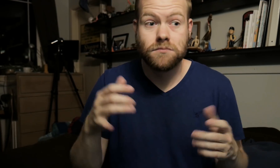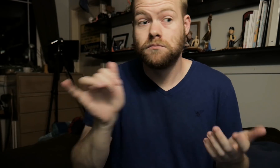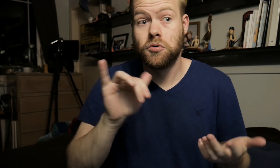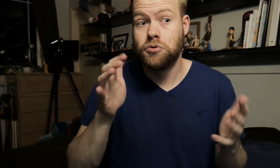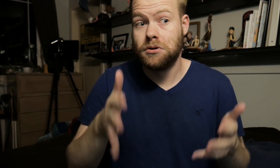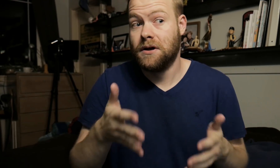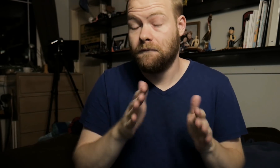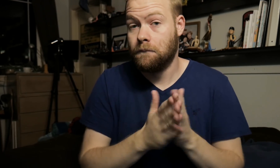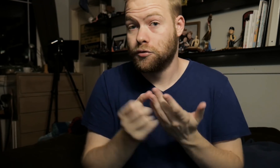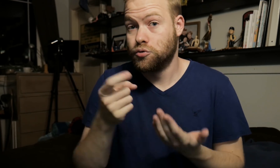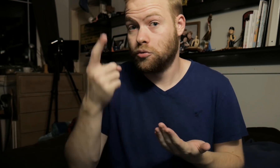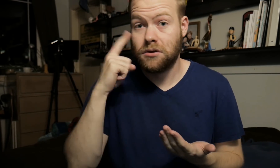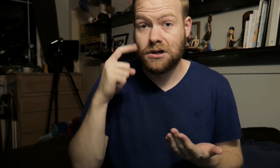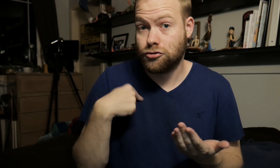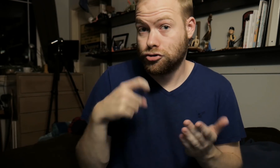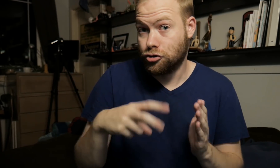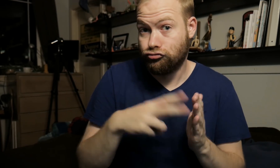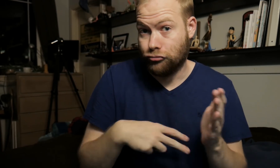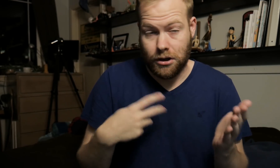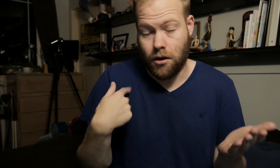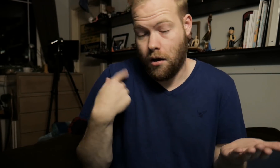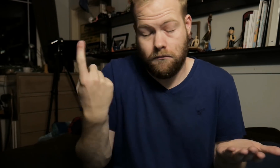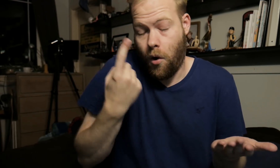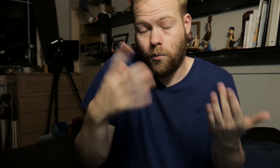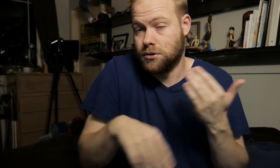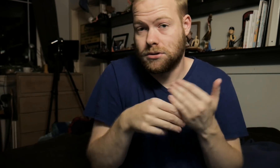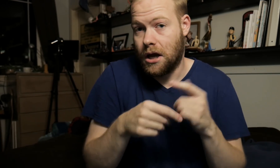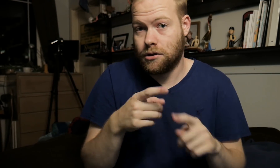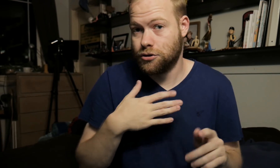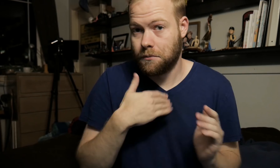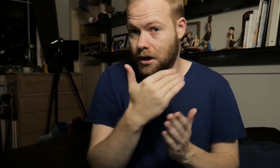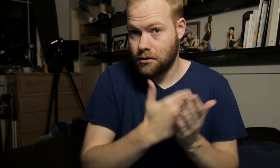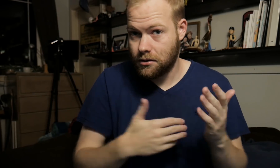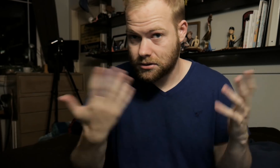Also, leave books you think I should read. I'm always adding to my list.